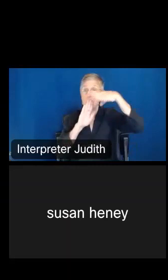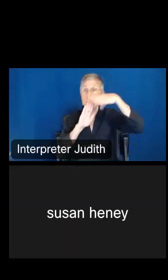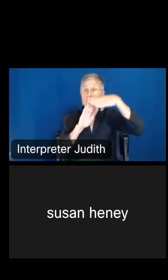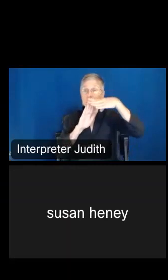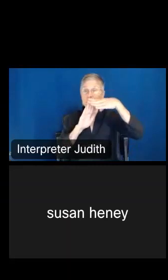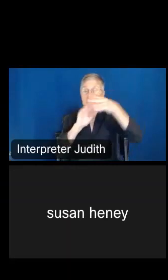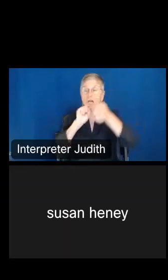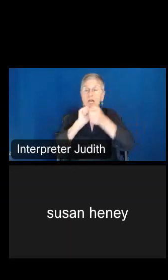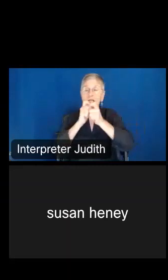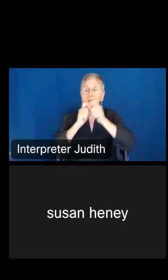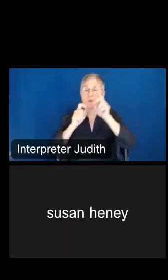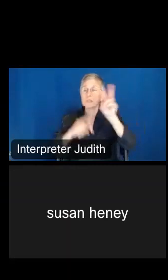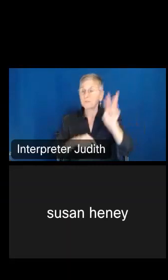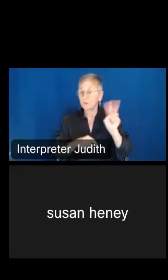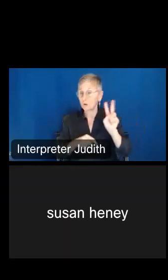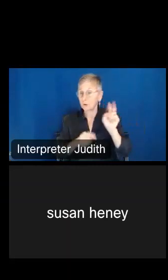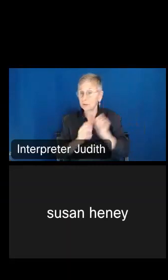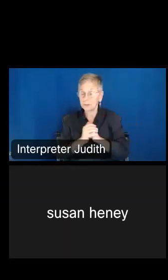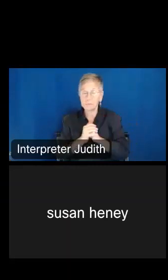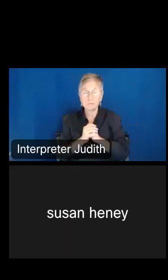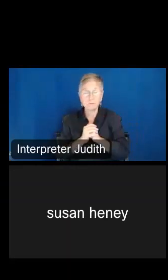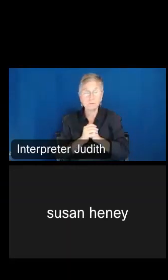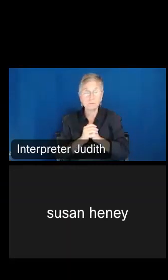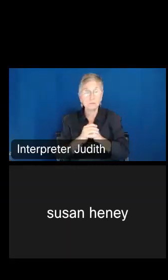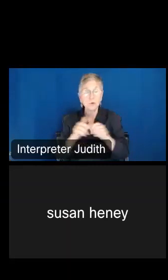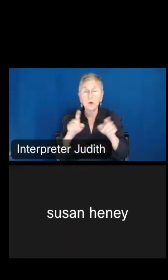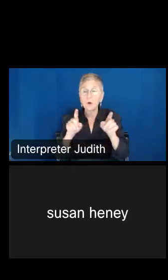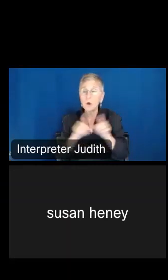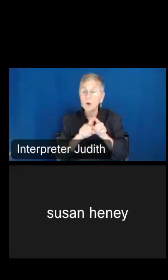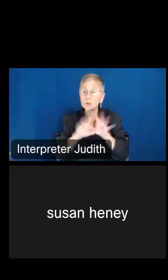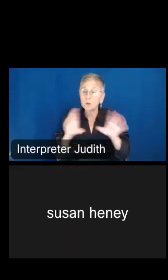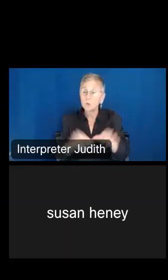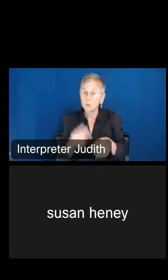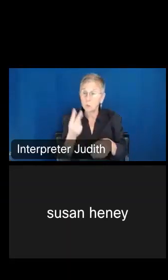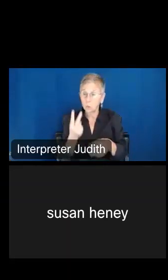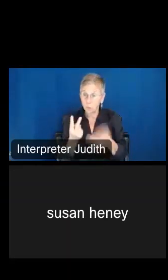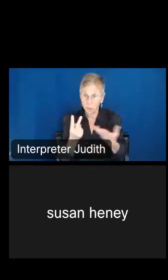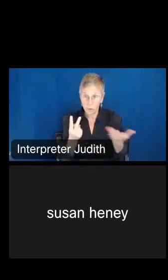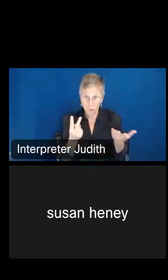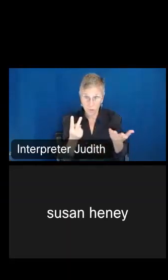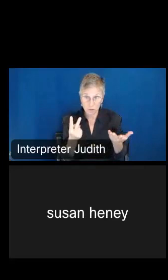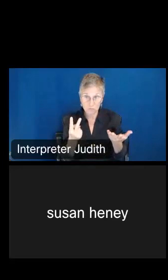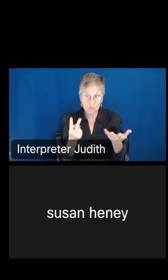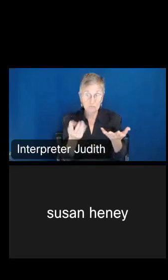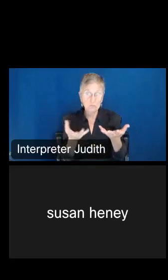variable. Now, you can also do two things if you would like to change it in the middle.